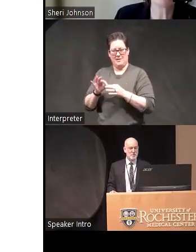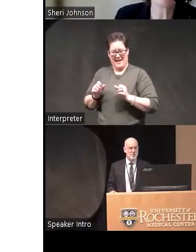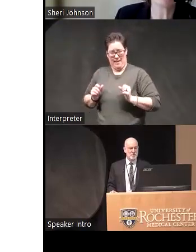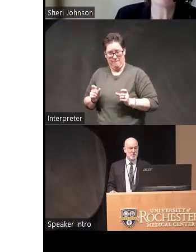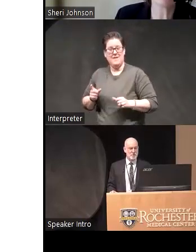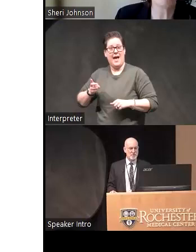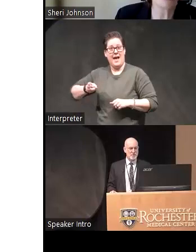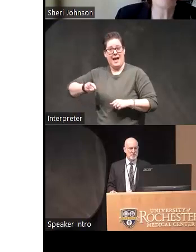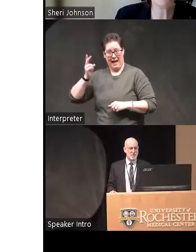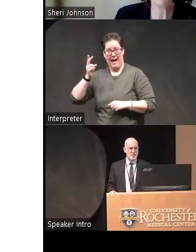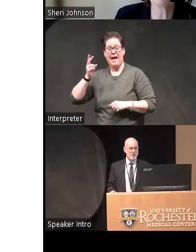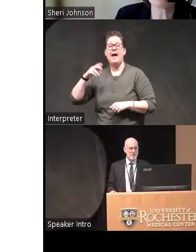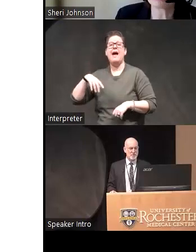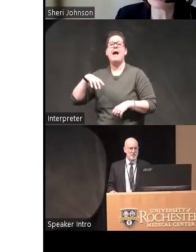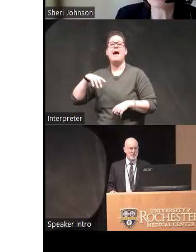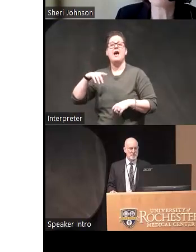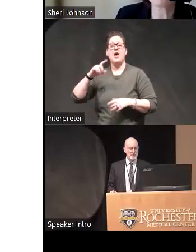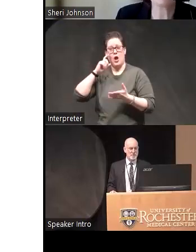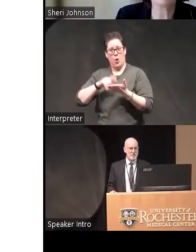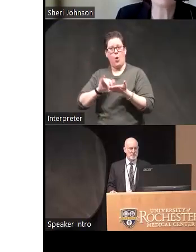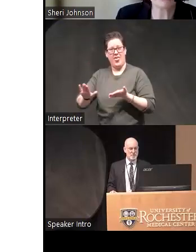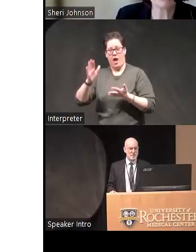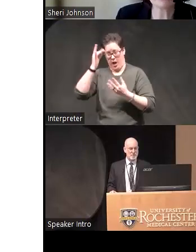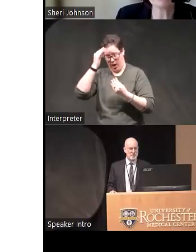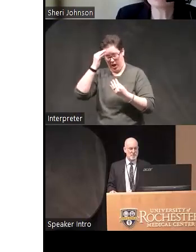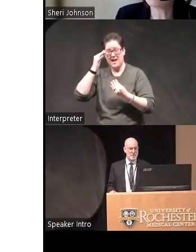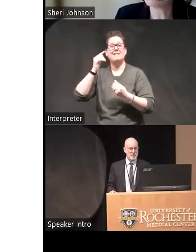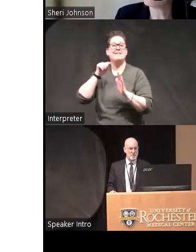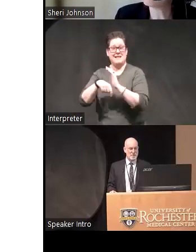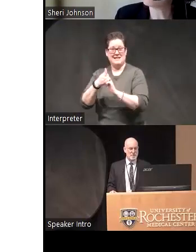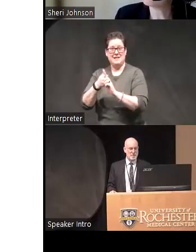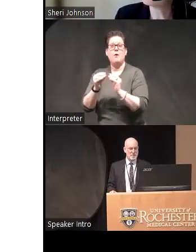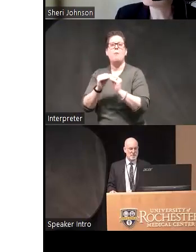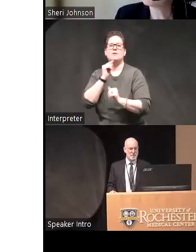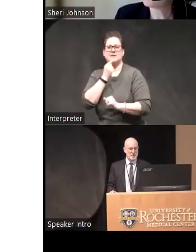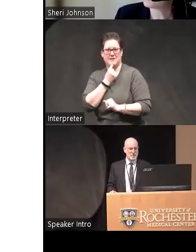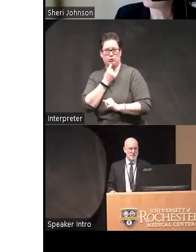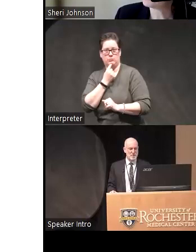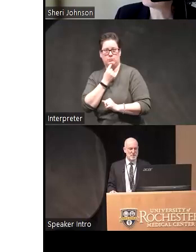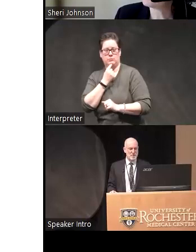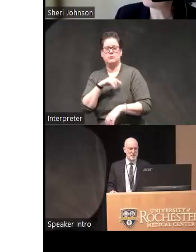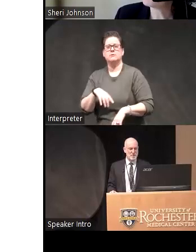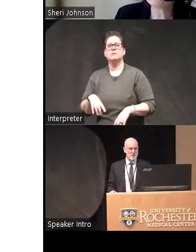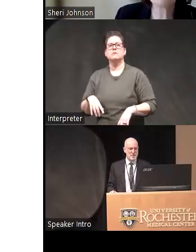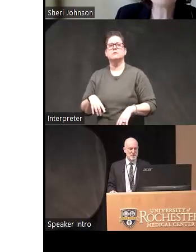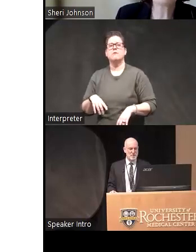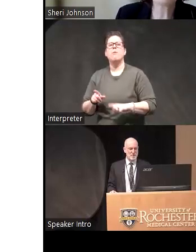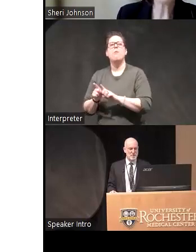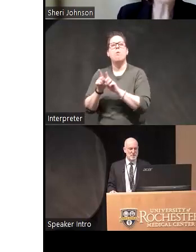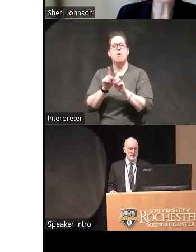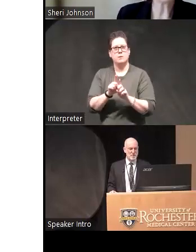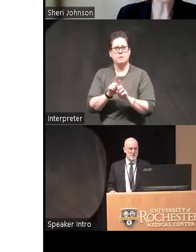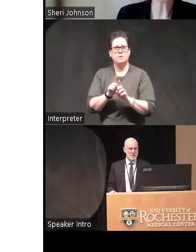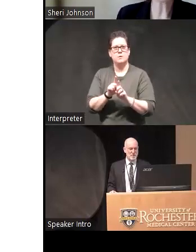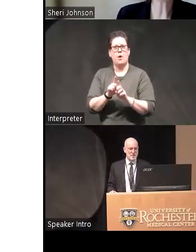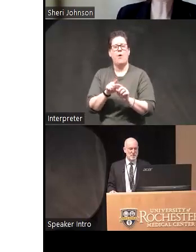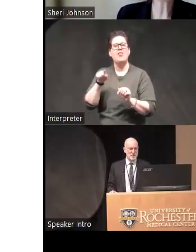where by many measures the ideation was more severe and also fit with the kind of temporal